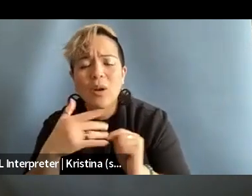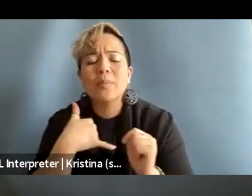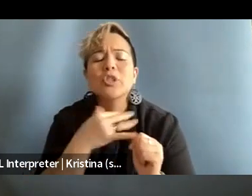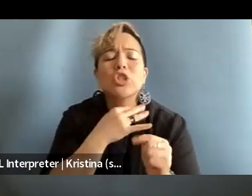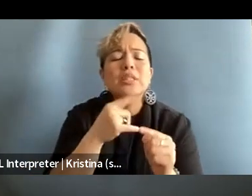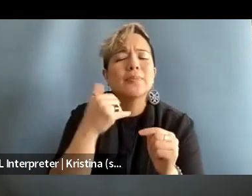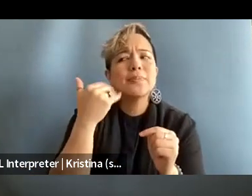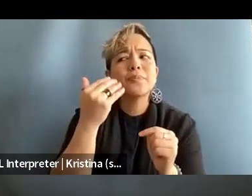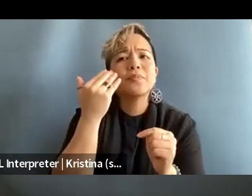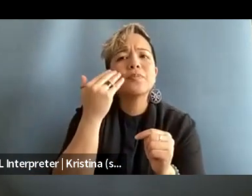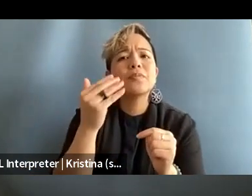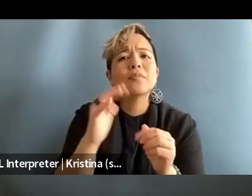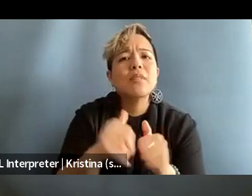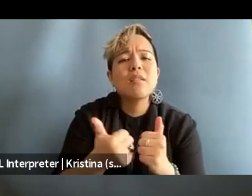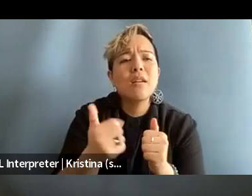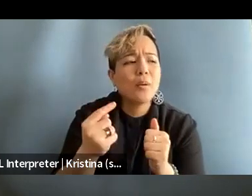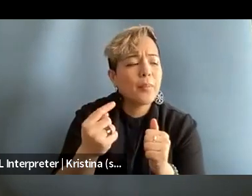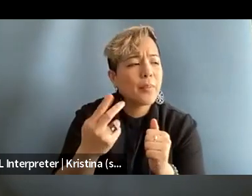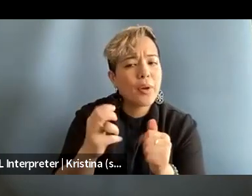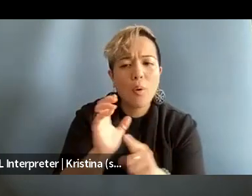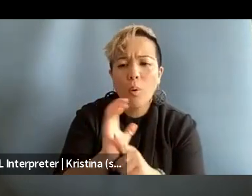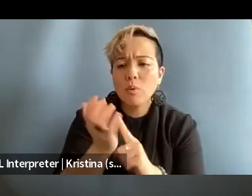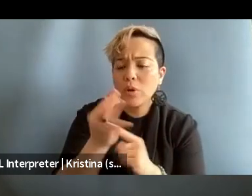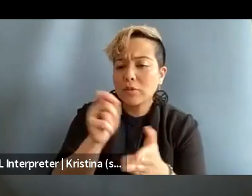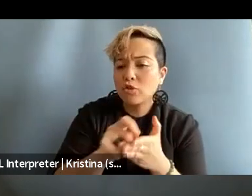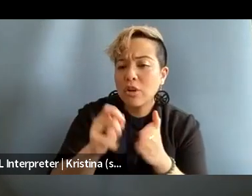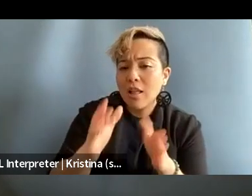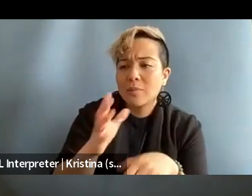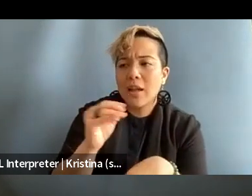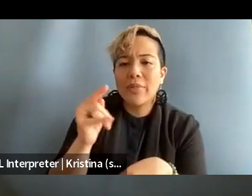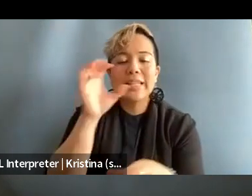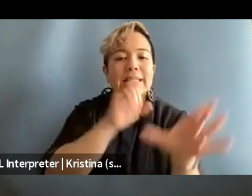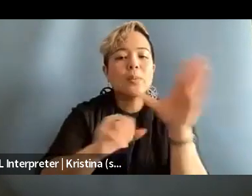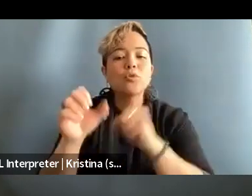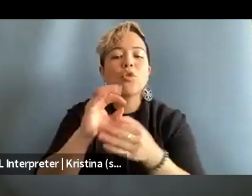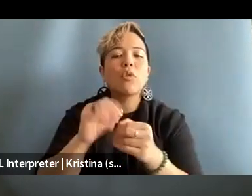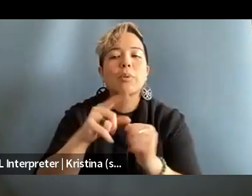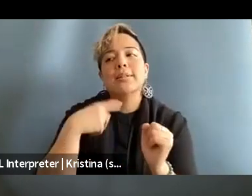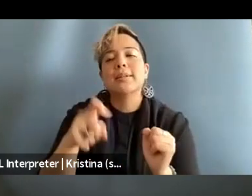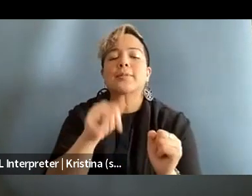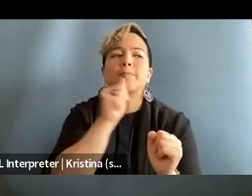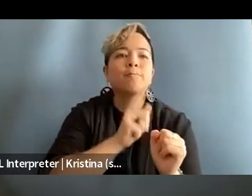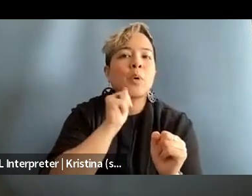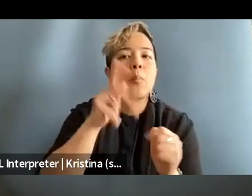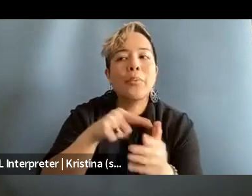how the culture of journalism and sort of assumptions around sort of putting up with this or this is just part of the job